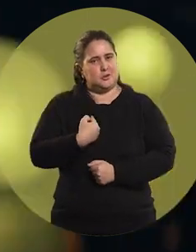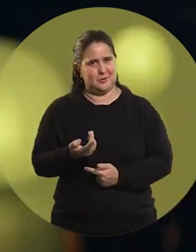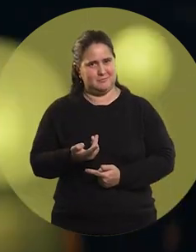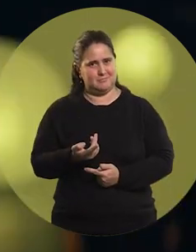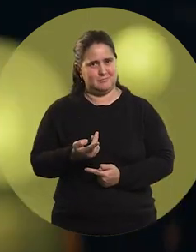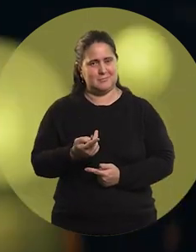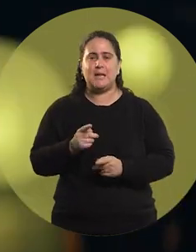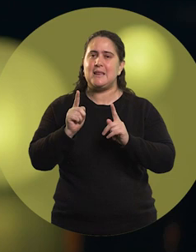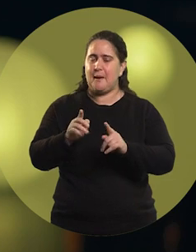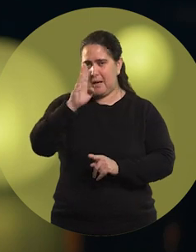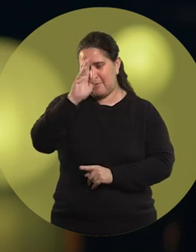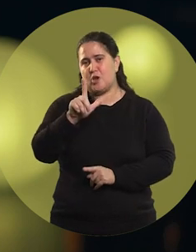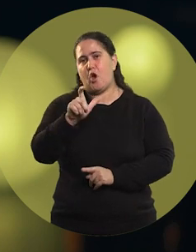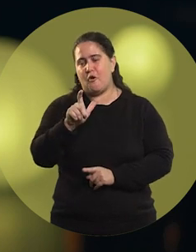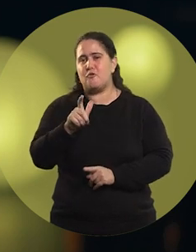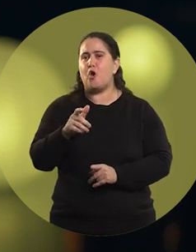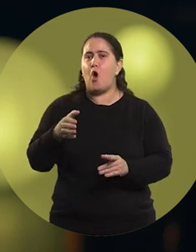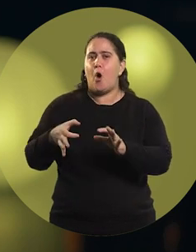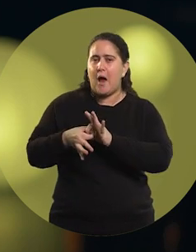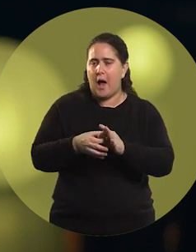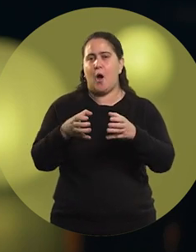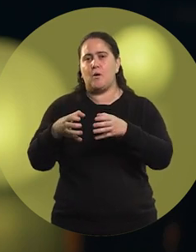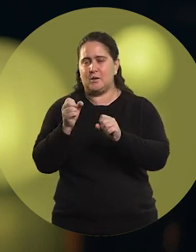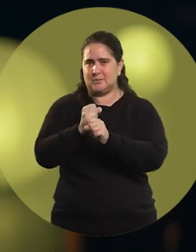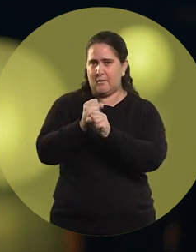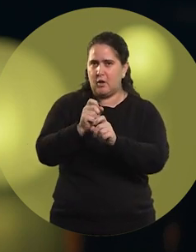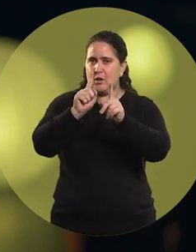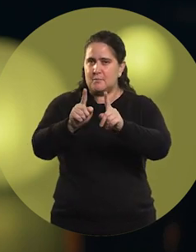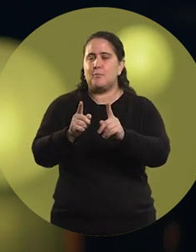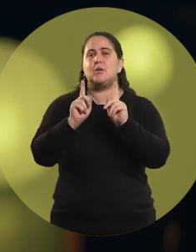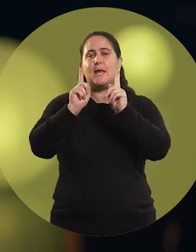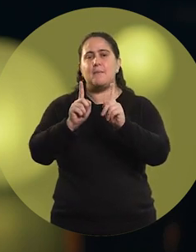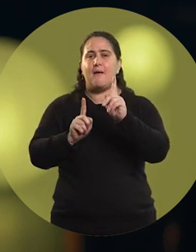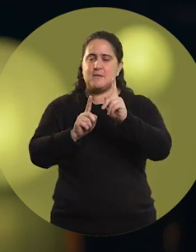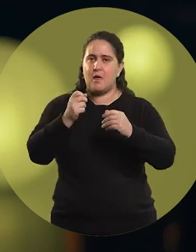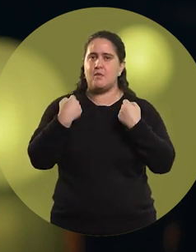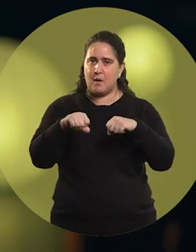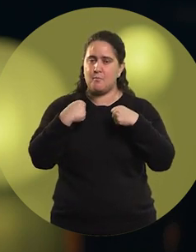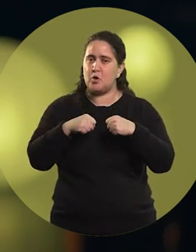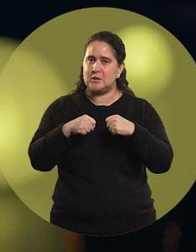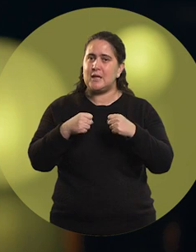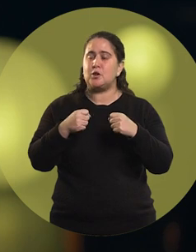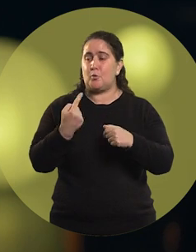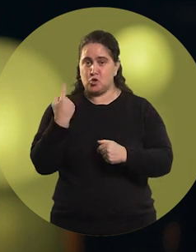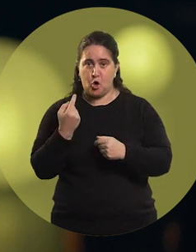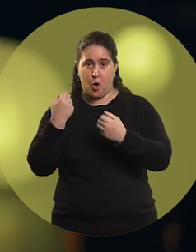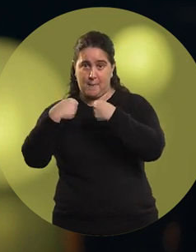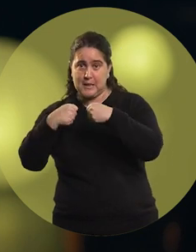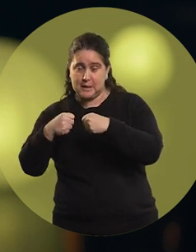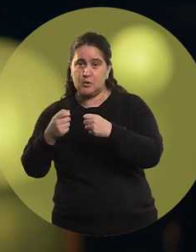Obviously, you also learn a lot about teamwork, because even in sports that are solitary,